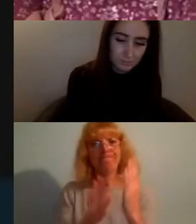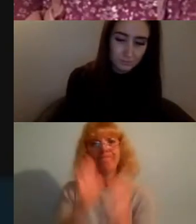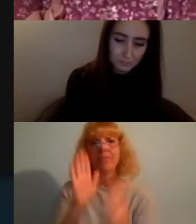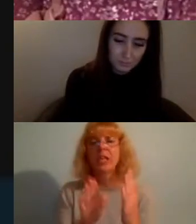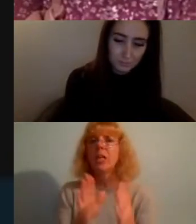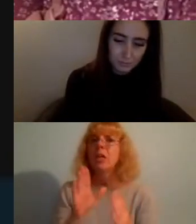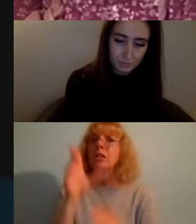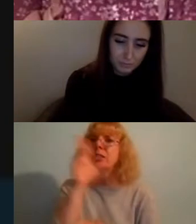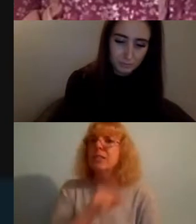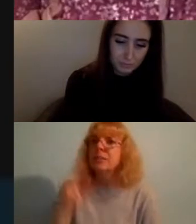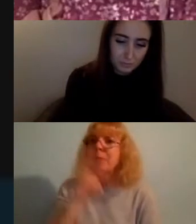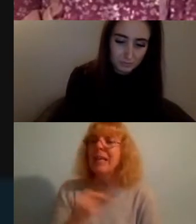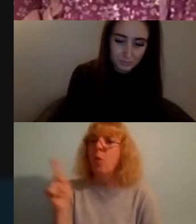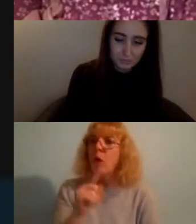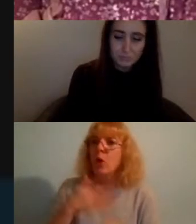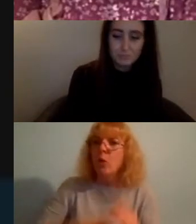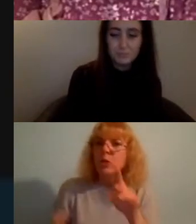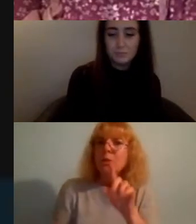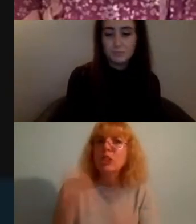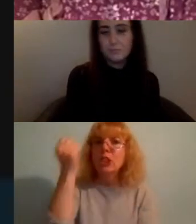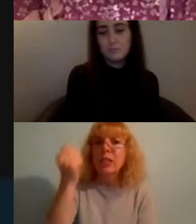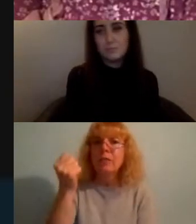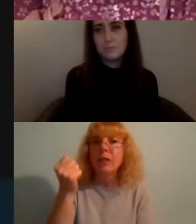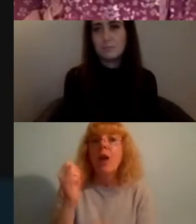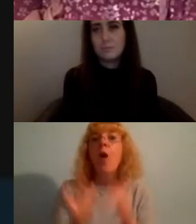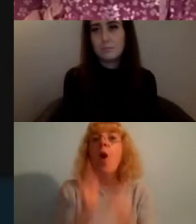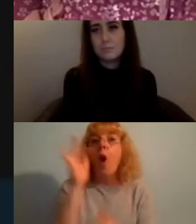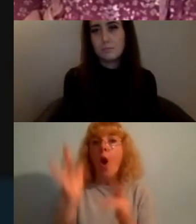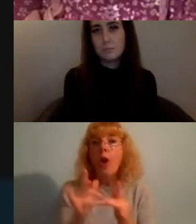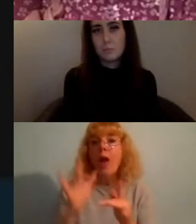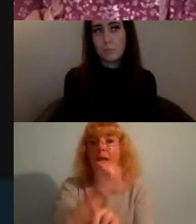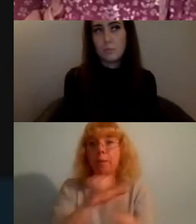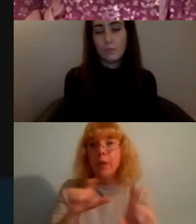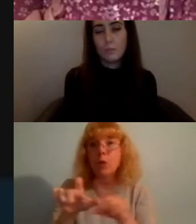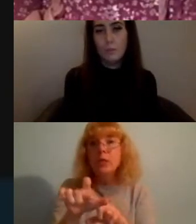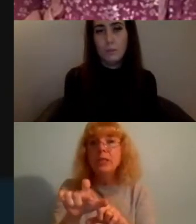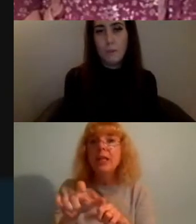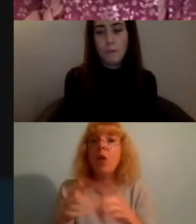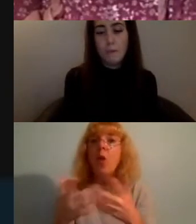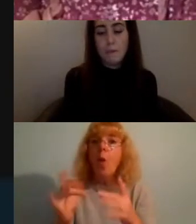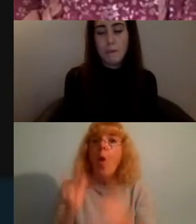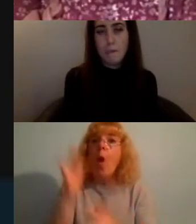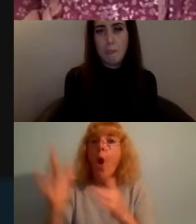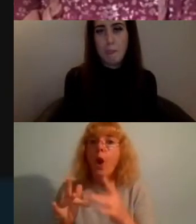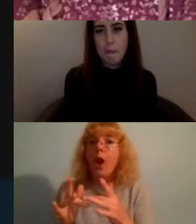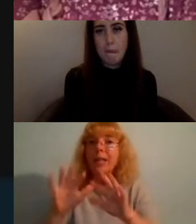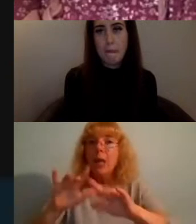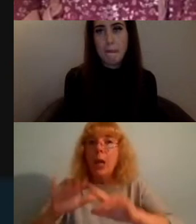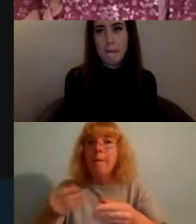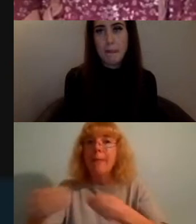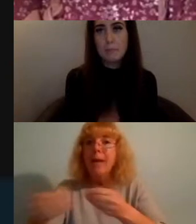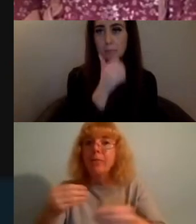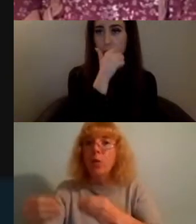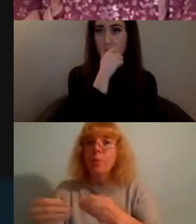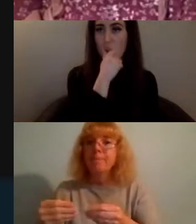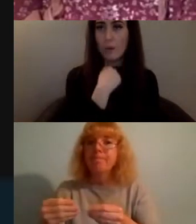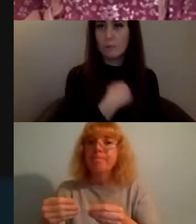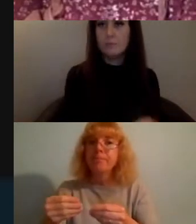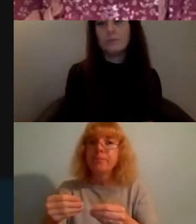to achieve this is where an online community or an online platform is actually incredibly invaluable